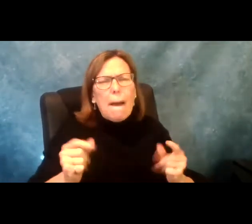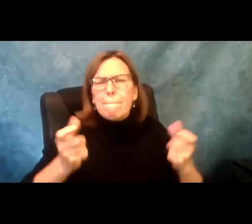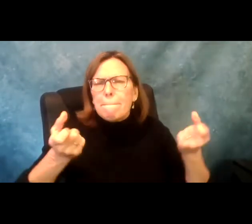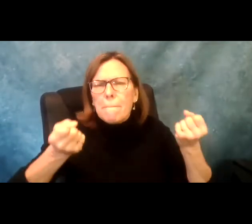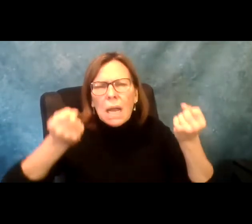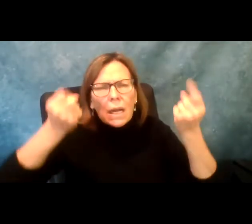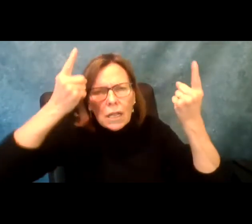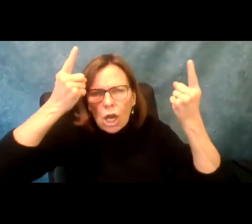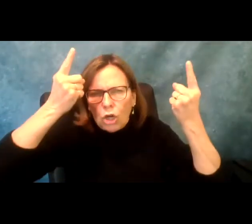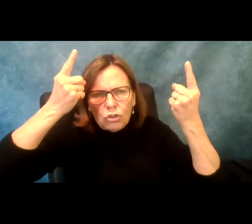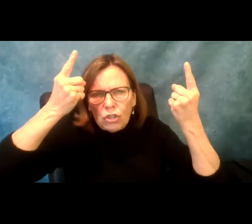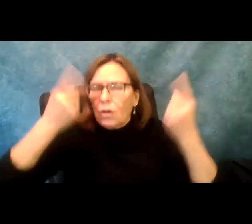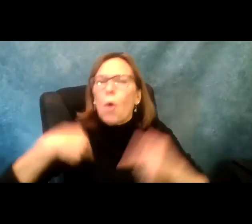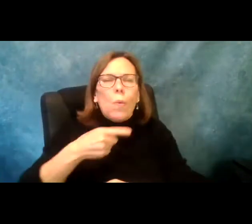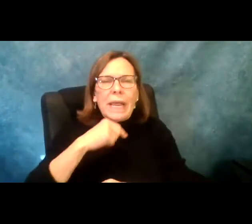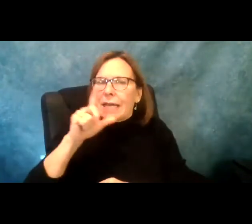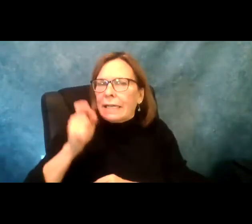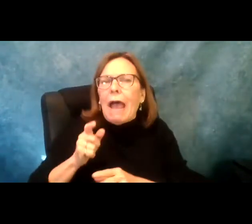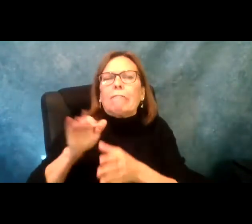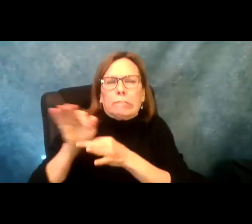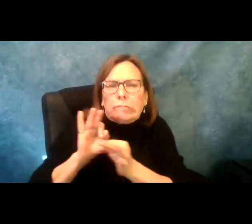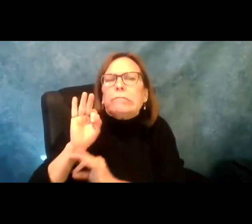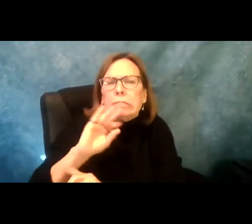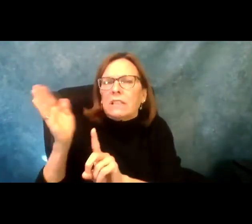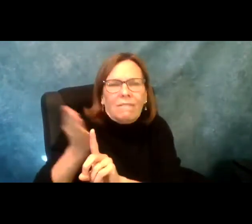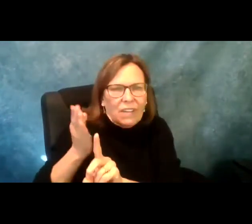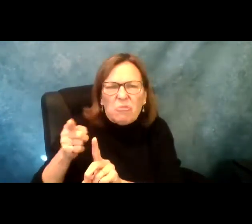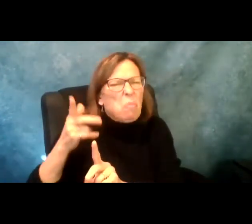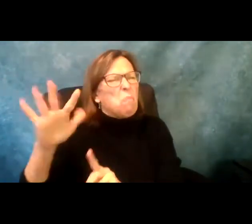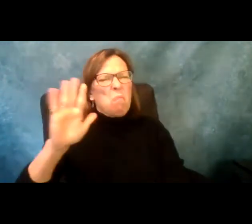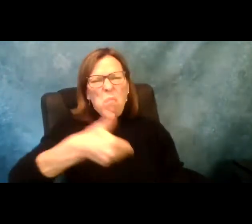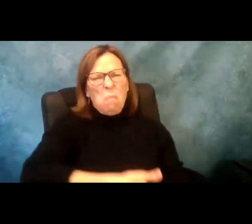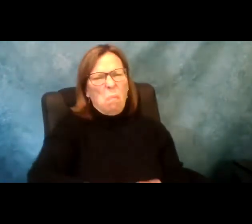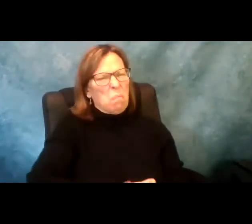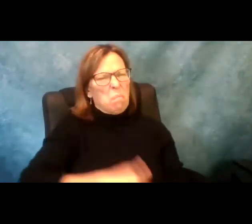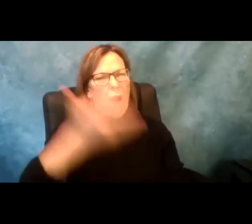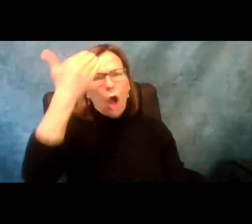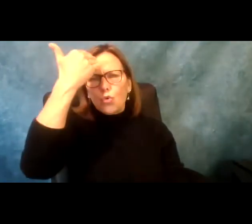someone who came to Albany and is a legislator and just immediately